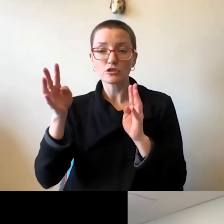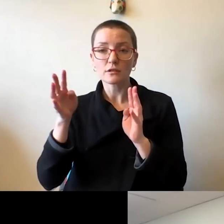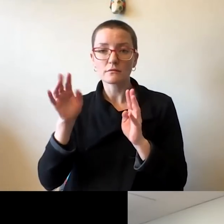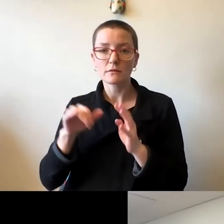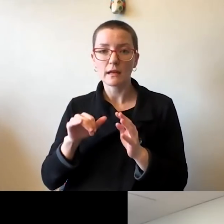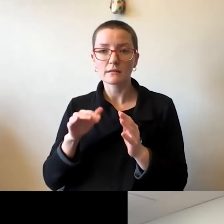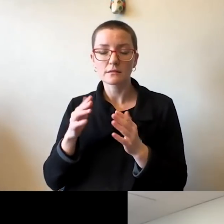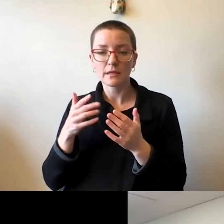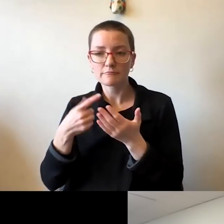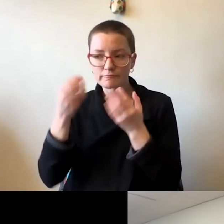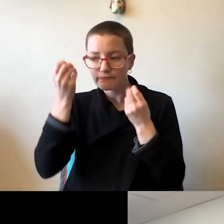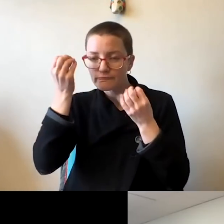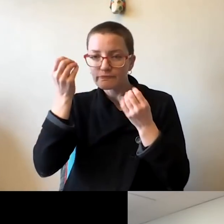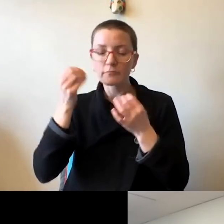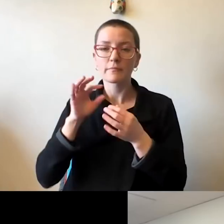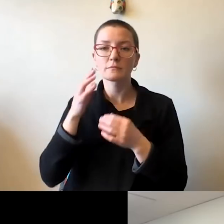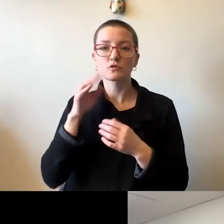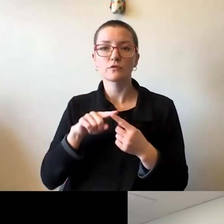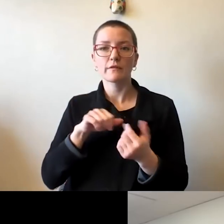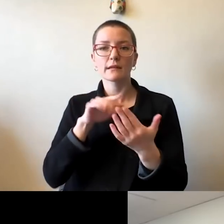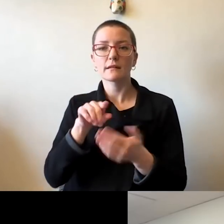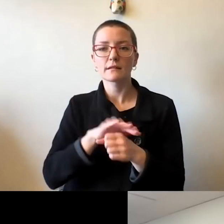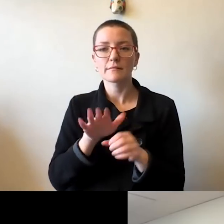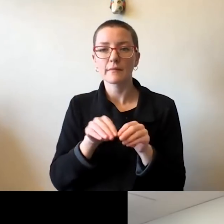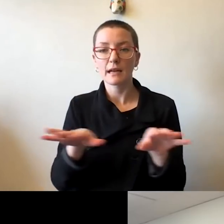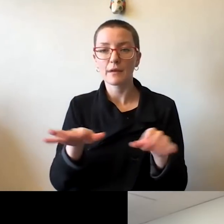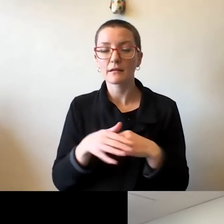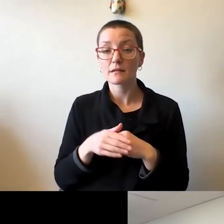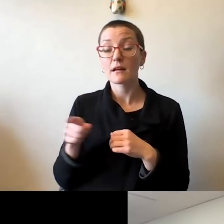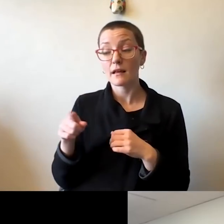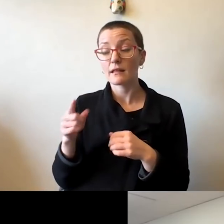And the notion of creating the first mRNA base vaccines is